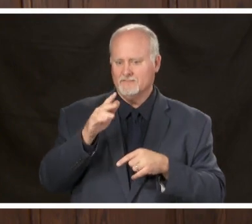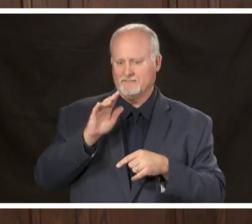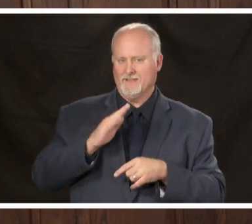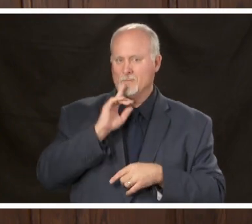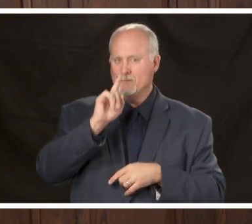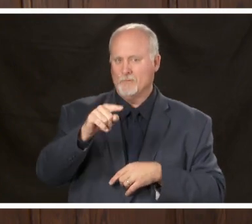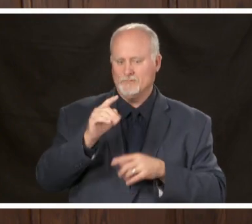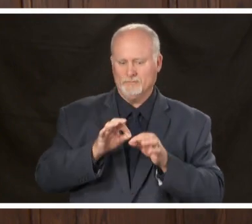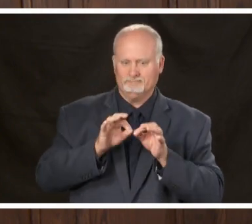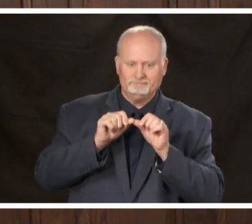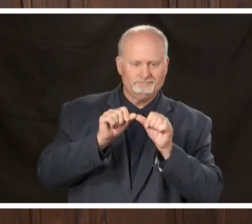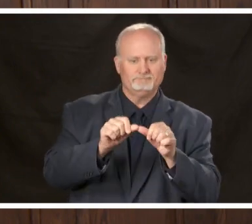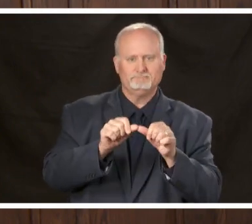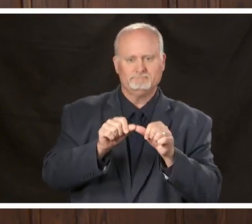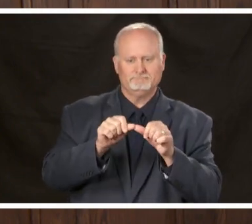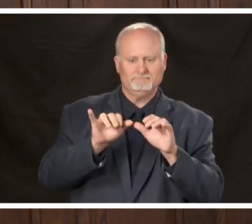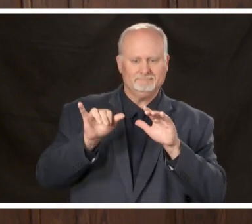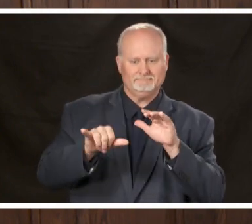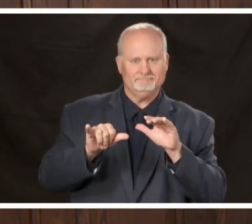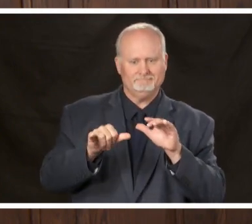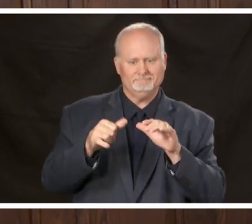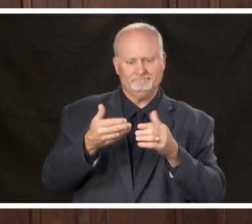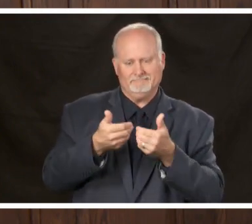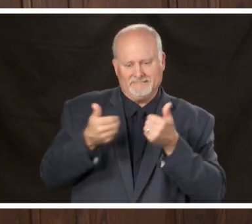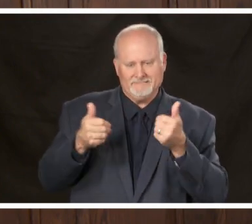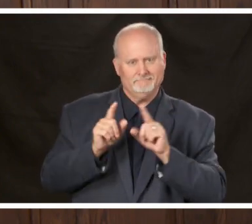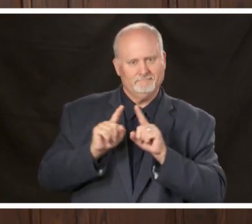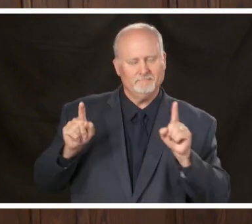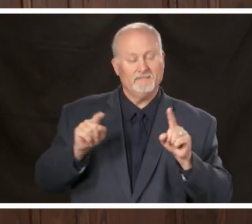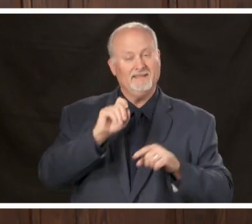to do with the Circuit Court District Court or family court contact your